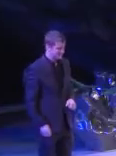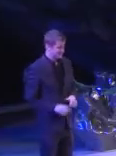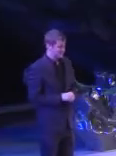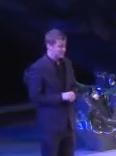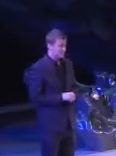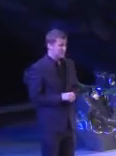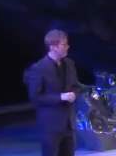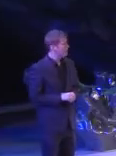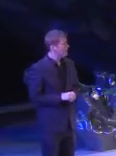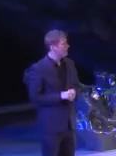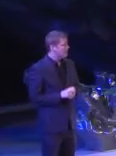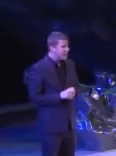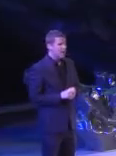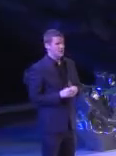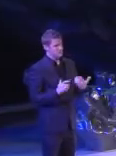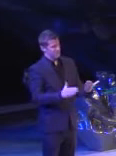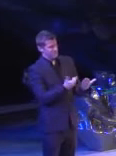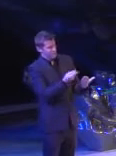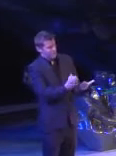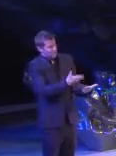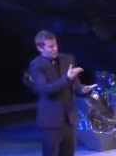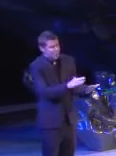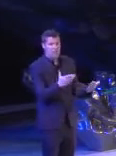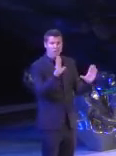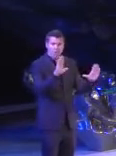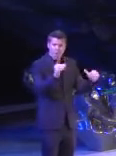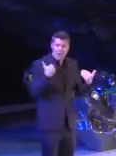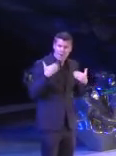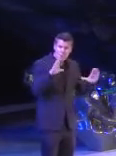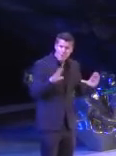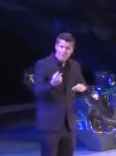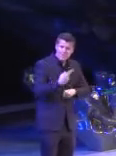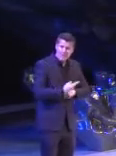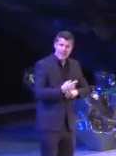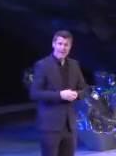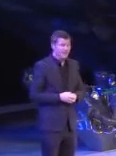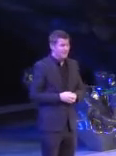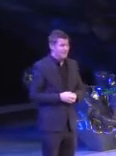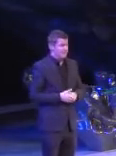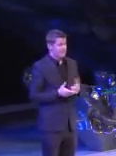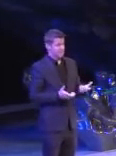We gonna just do a couple little songs for ya'll. I hope you had a wonderful day today. That's about it.